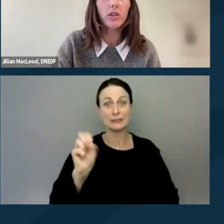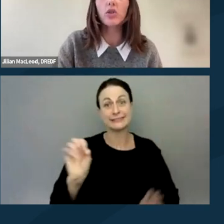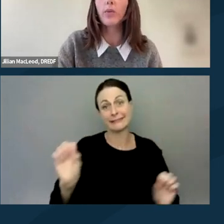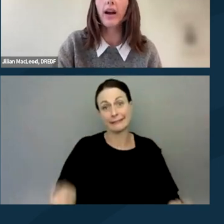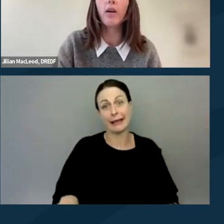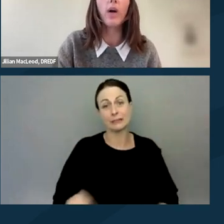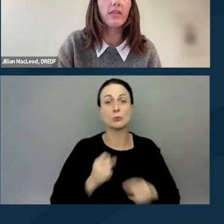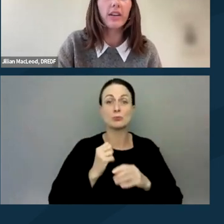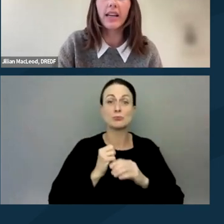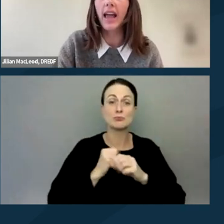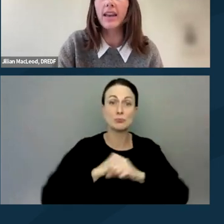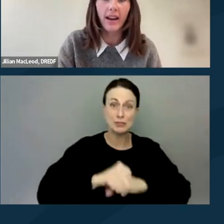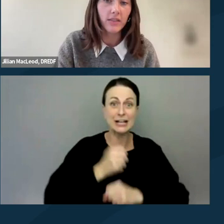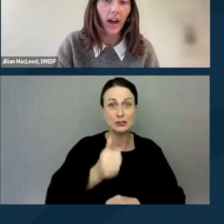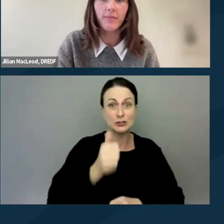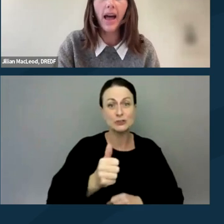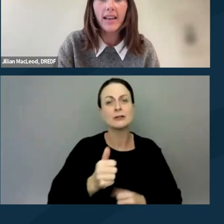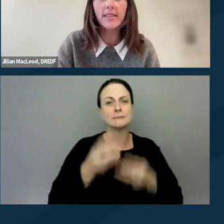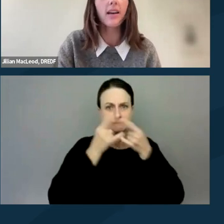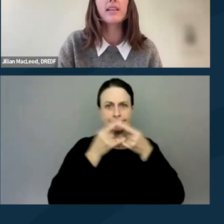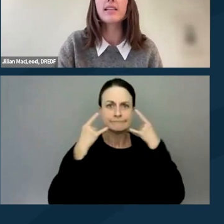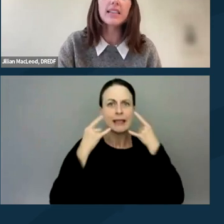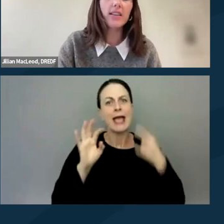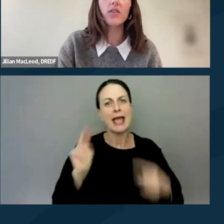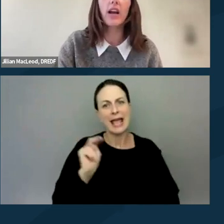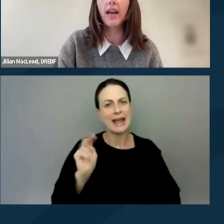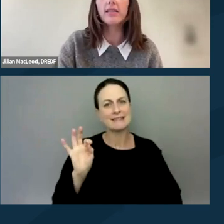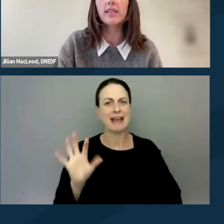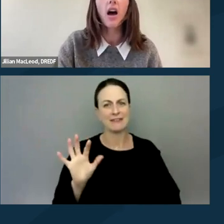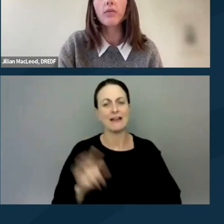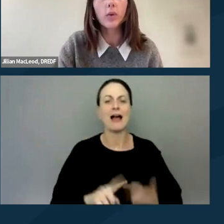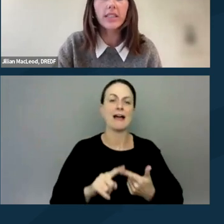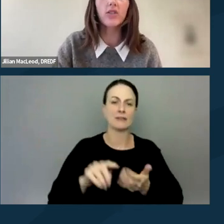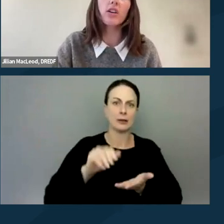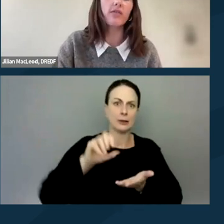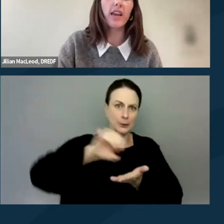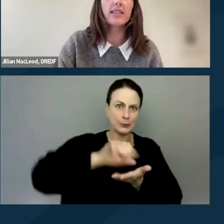you should wear a well-fitting N95 mask, sanitize your hands, avoid touching your face,